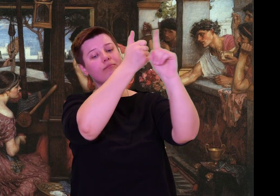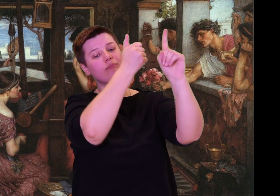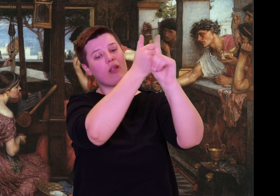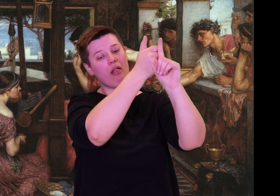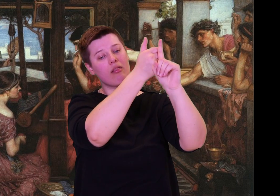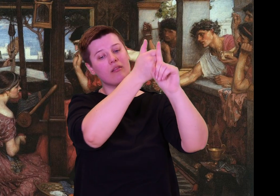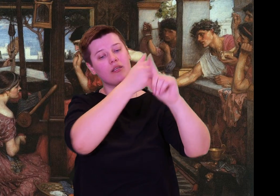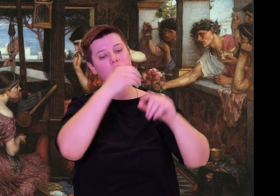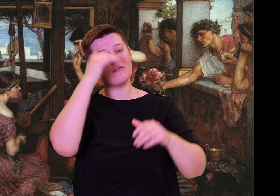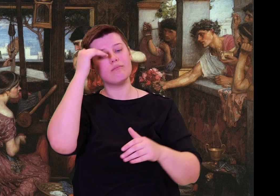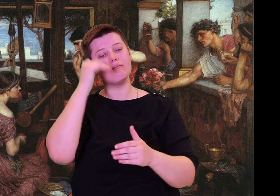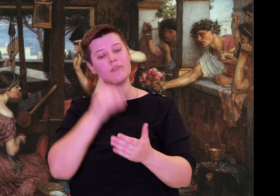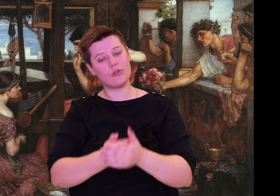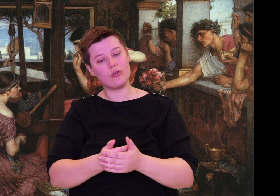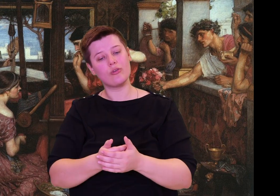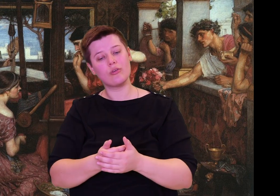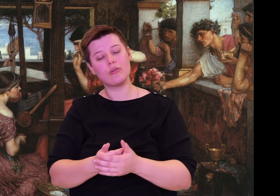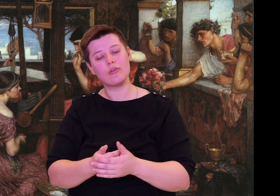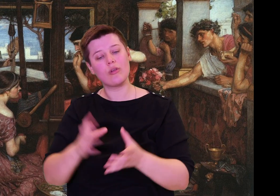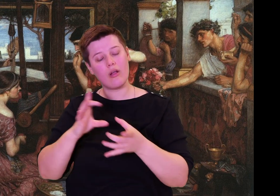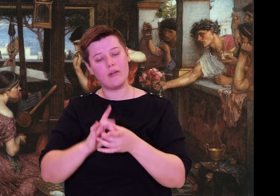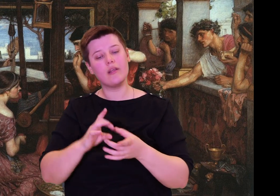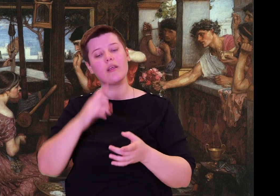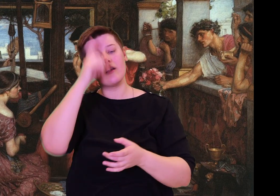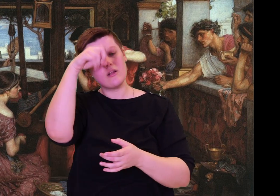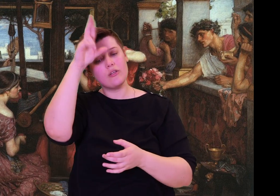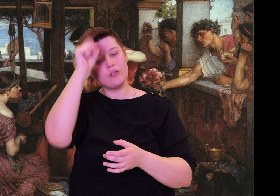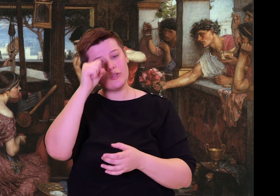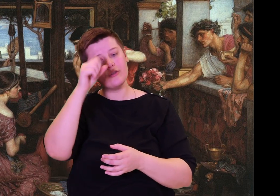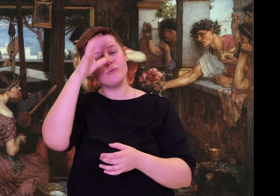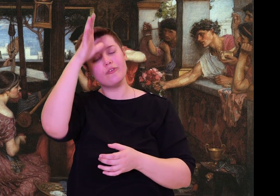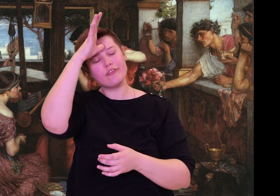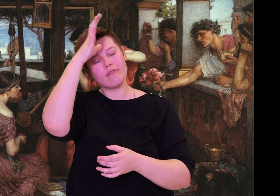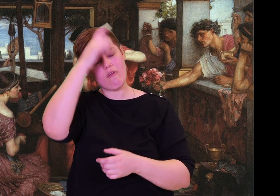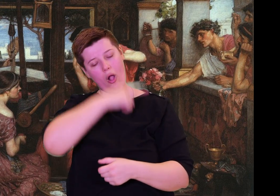When they saw the strangers coming, they all stood up with open arms to greet them,